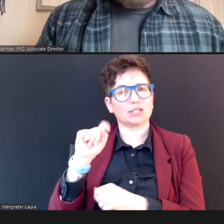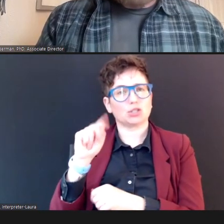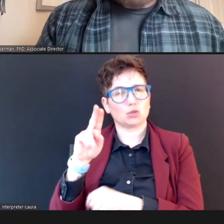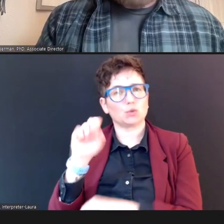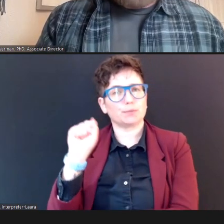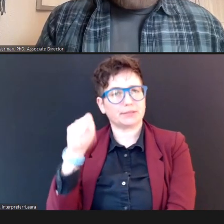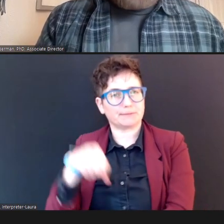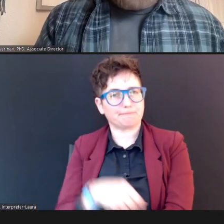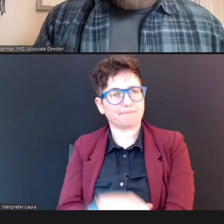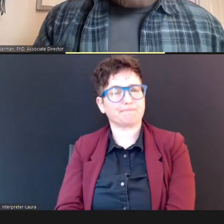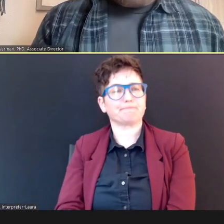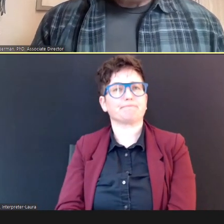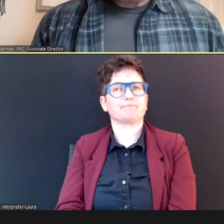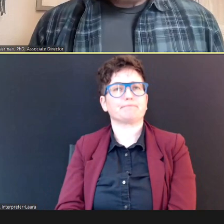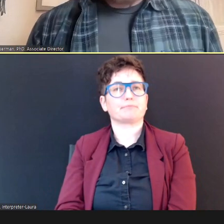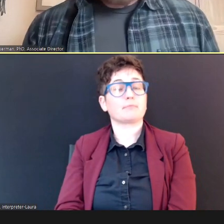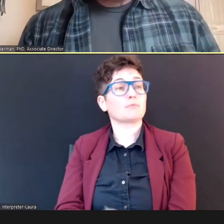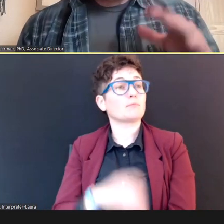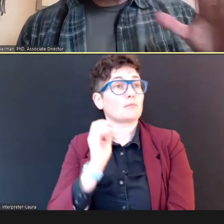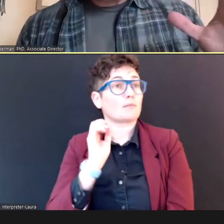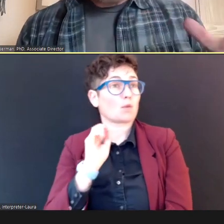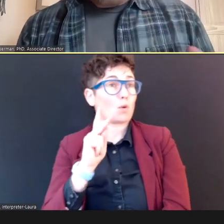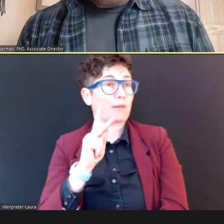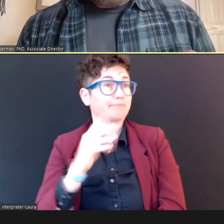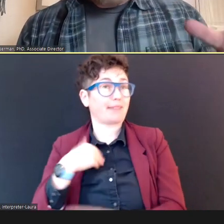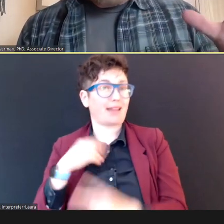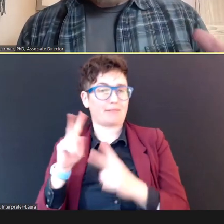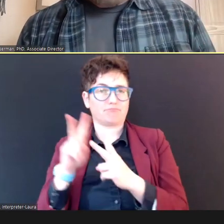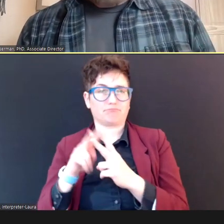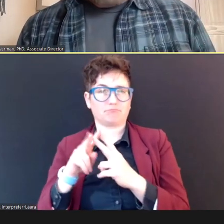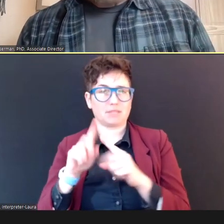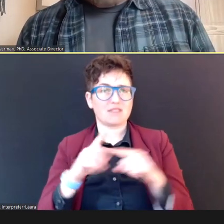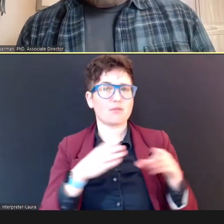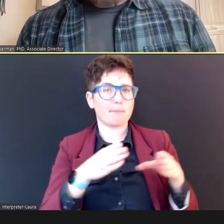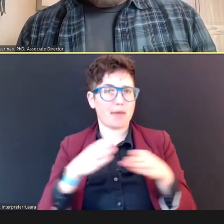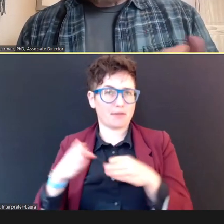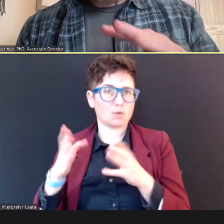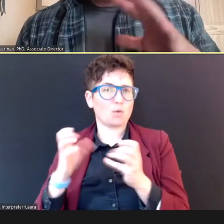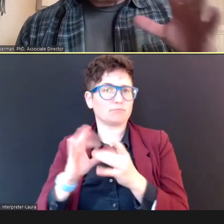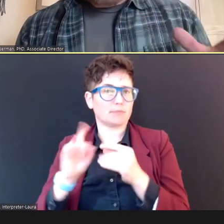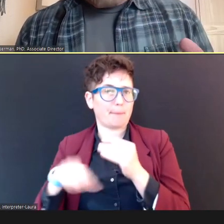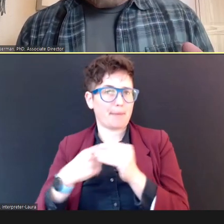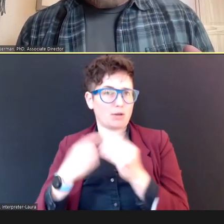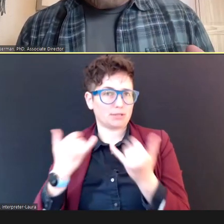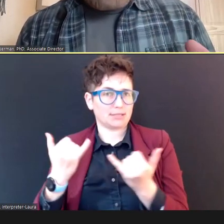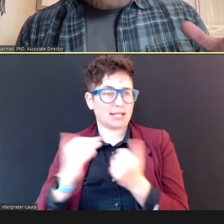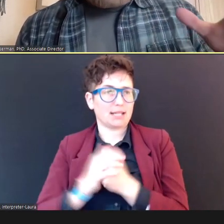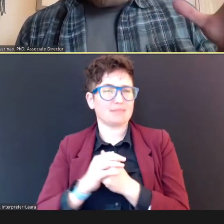Okay, so we have two screening methods we want to talk about today, by way of big picture: If you're responsible for children,